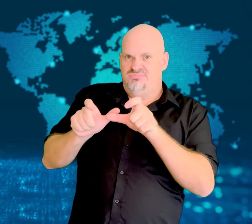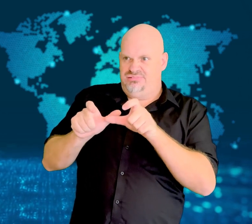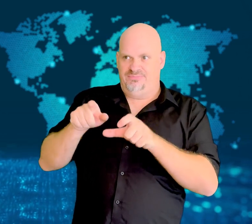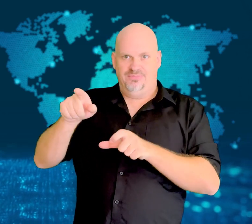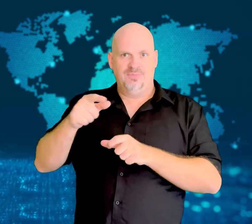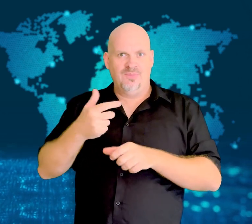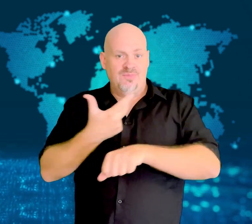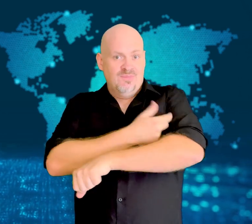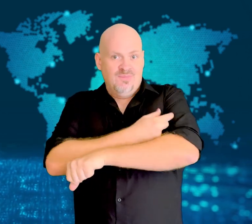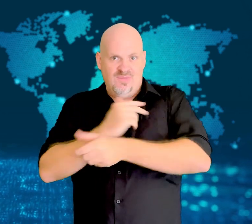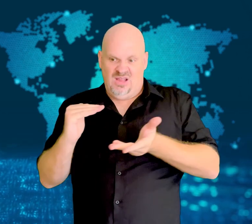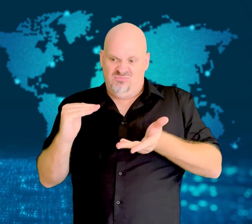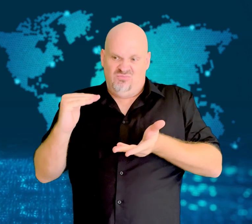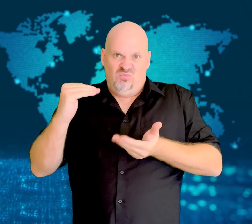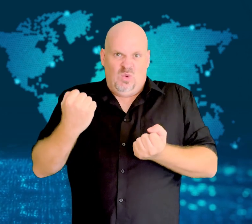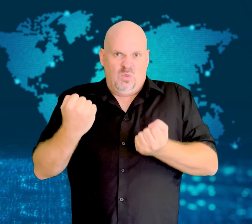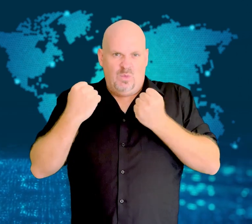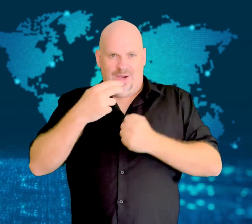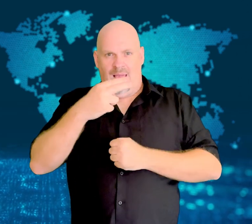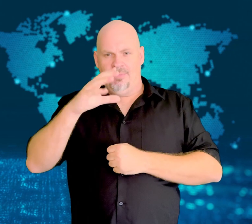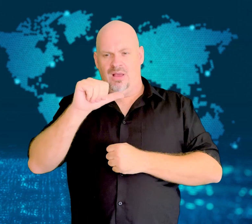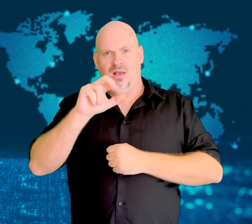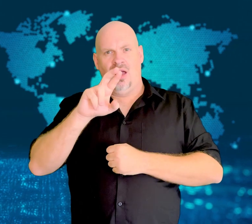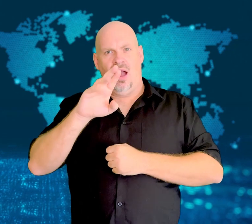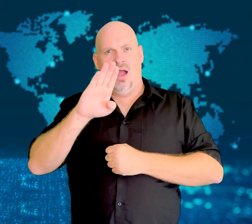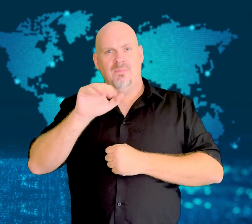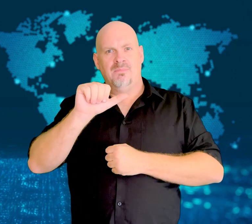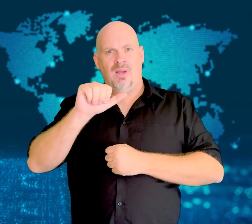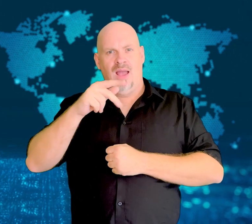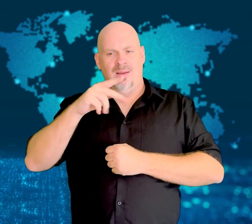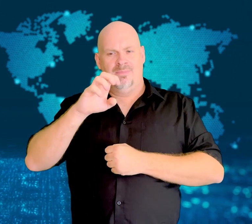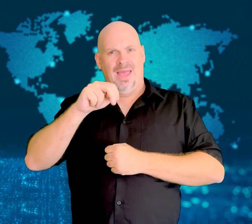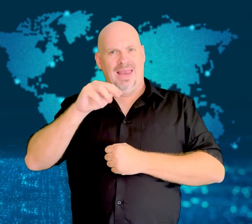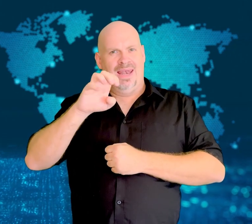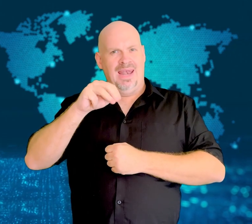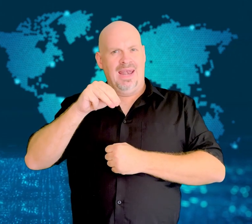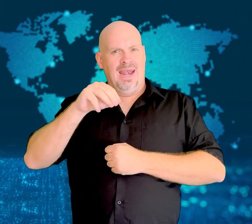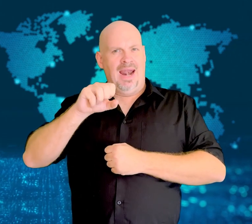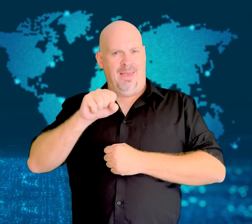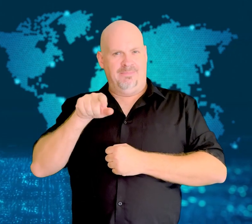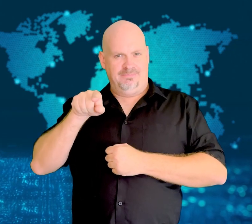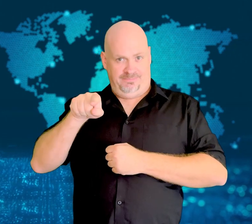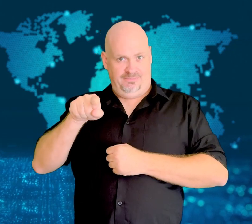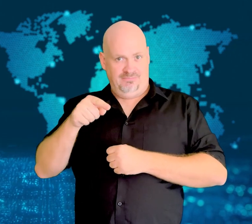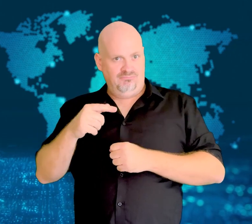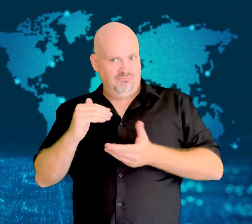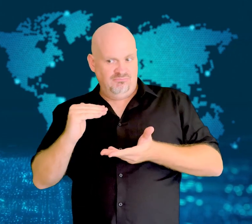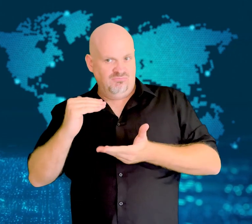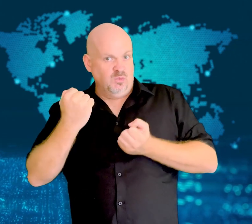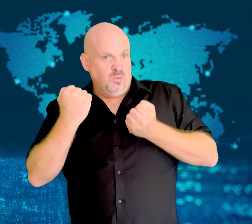a number of pathogens are now resistant to a power class of